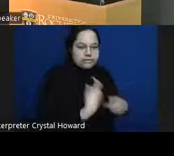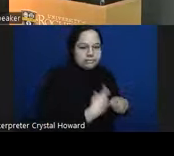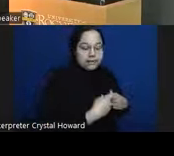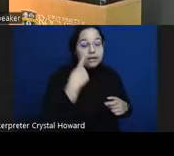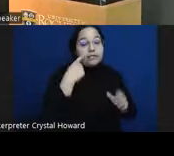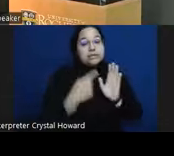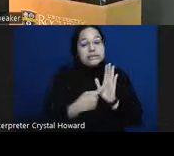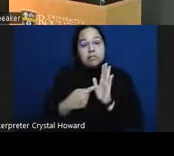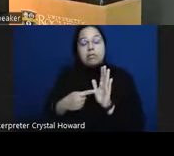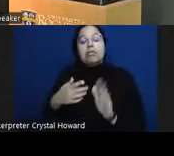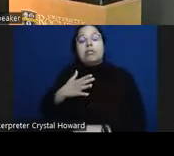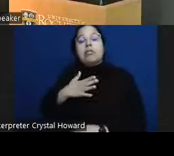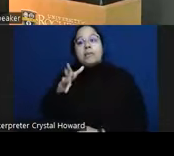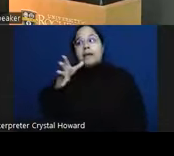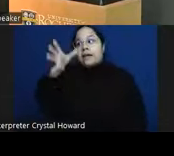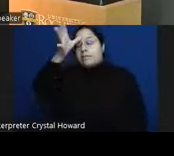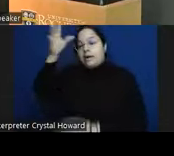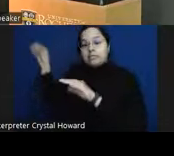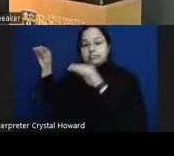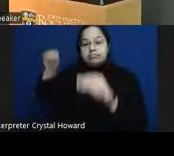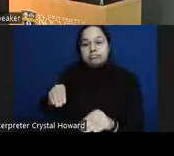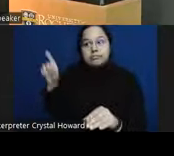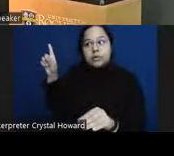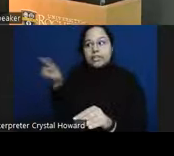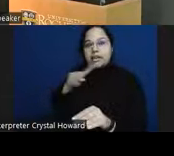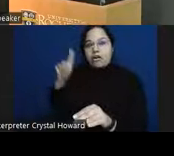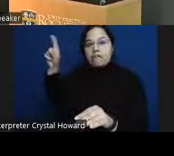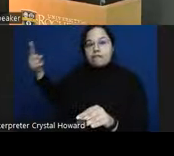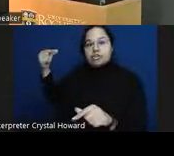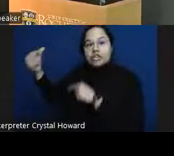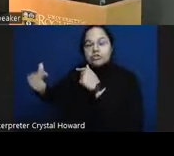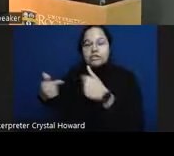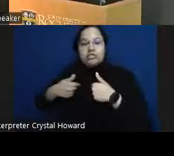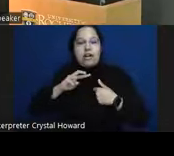first generation I'm considered second generation my children would be considered third generation